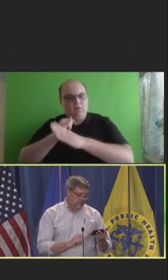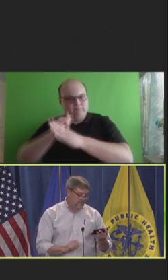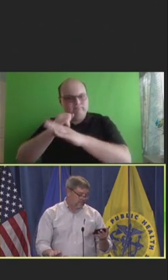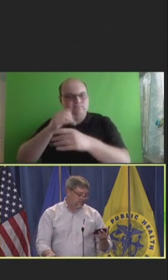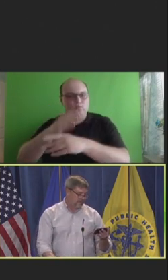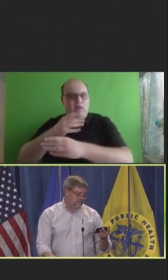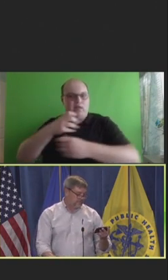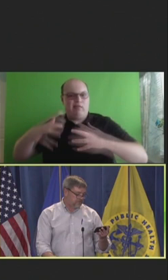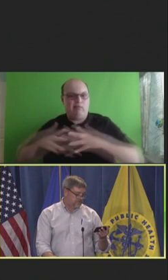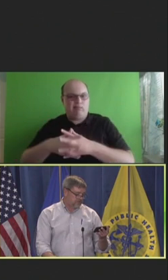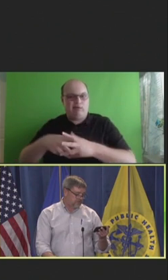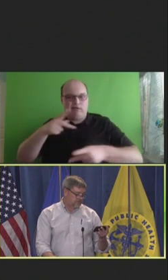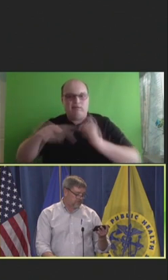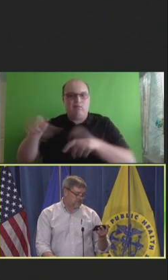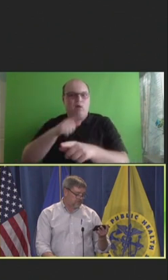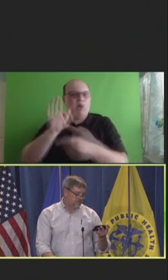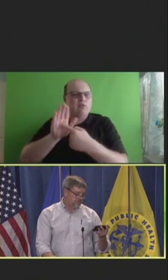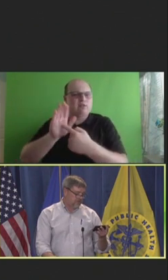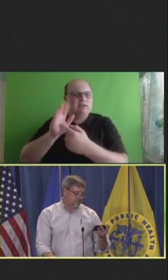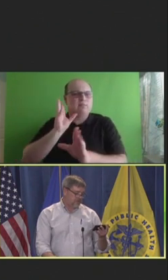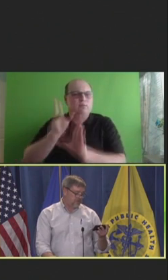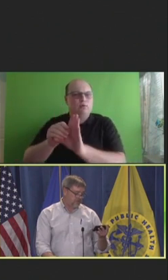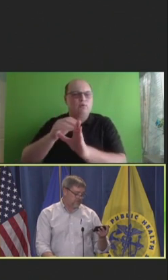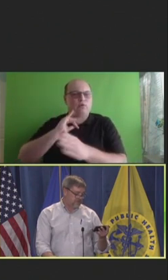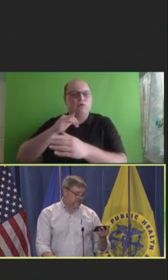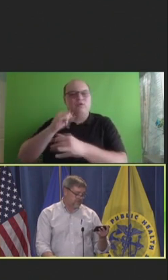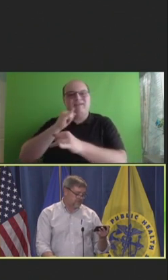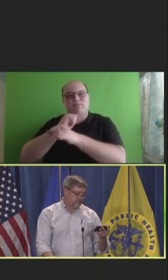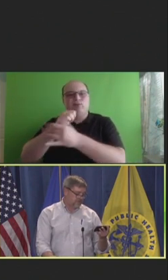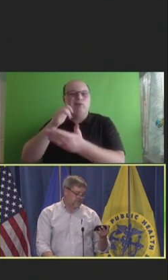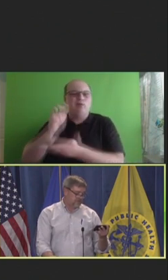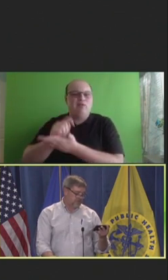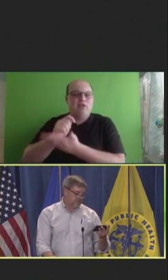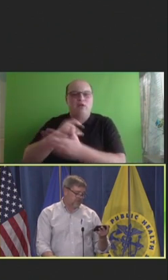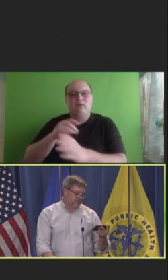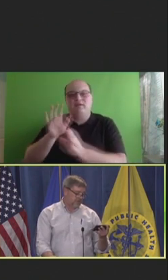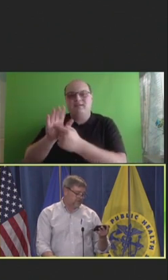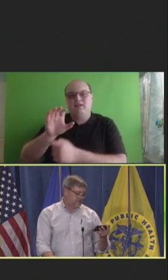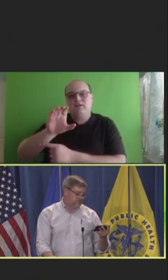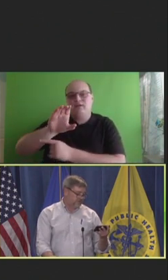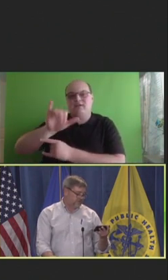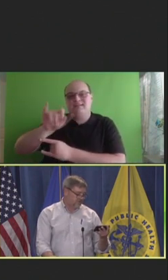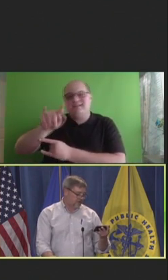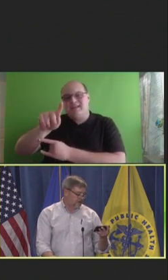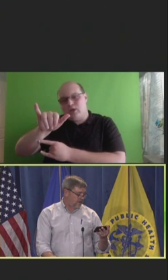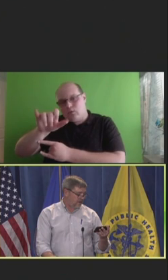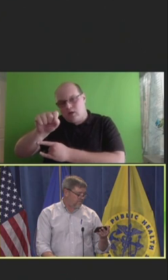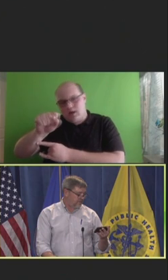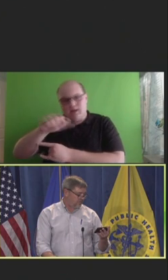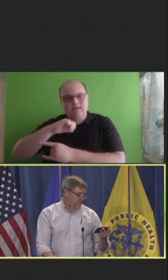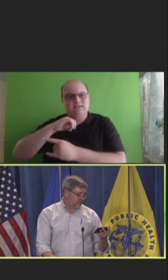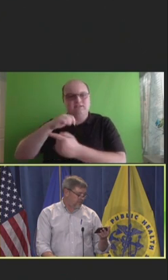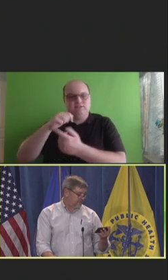Another example potentially includes immunotherapies, such as cytokines are being worked on.